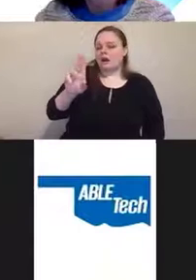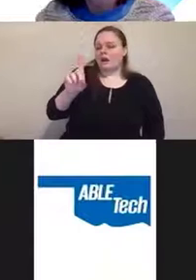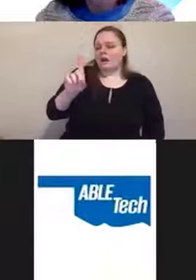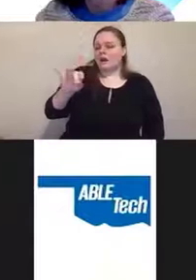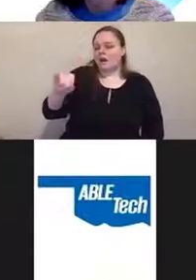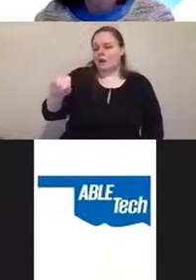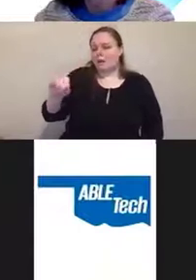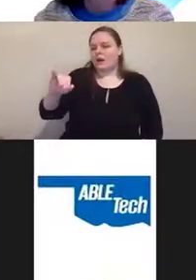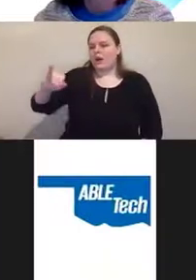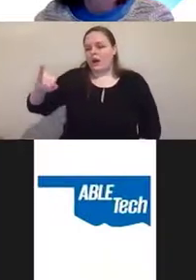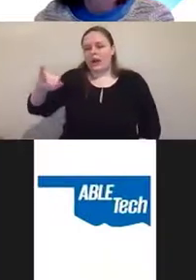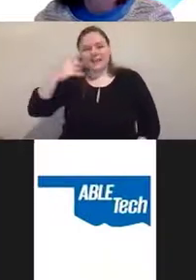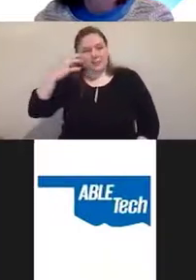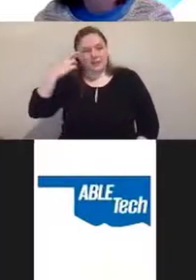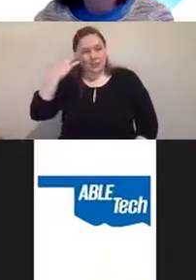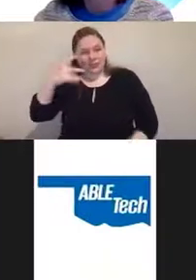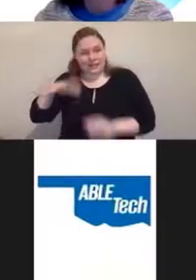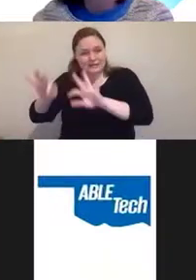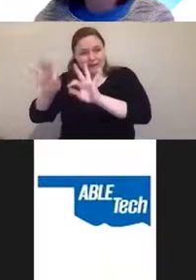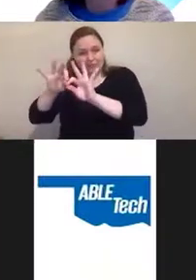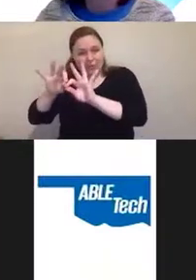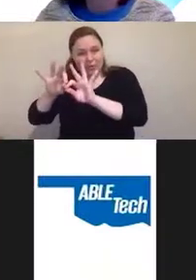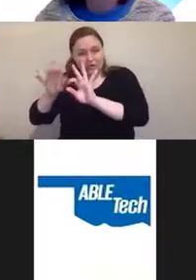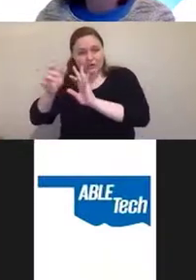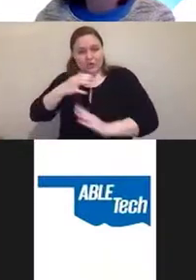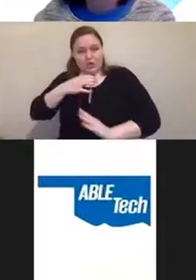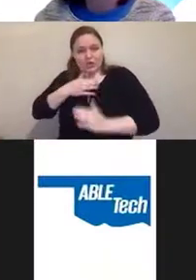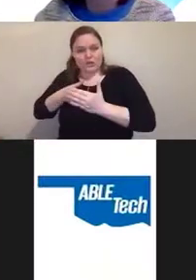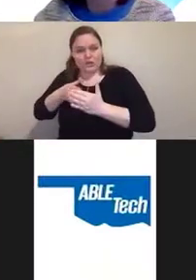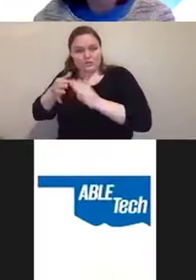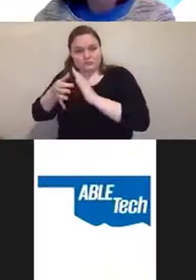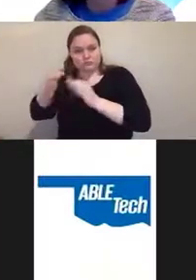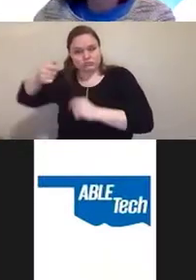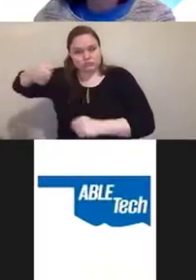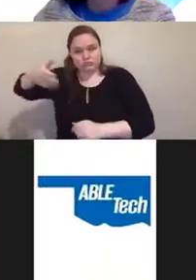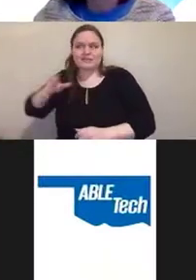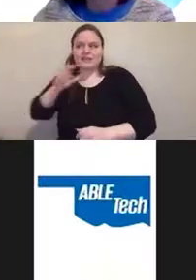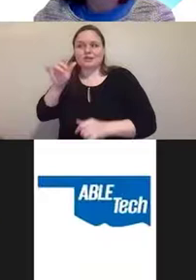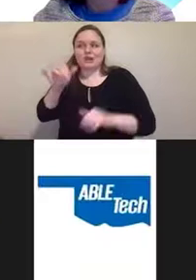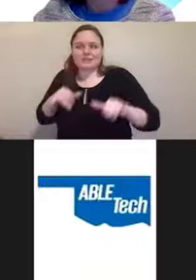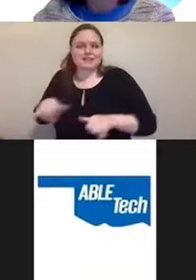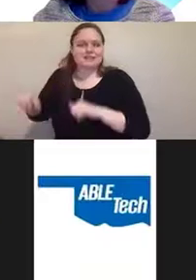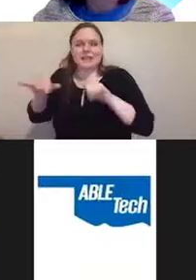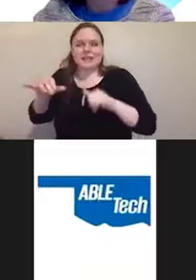is because of it's not one of the standard serial plaintiff cases.